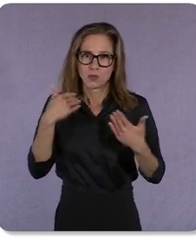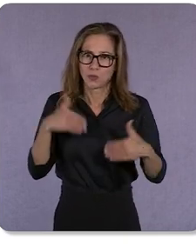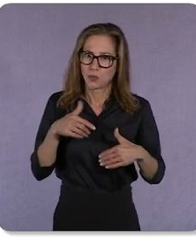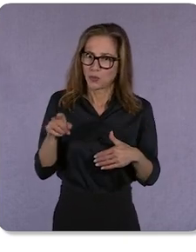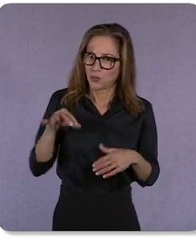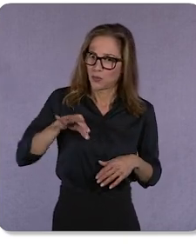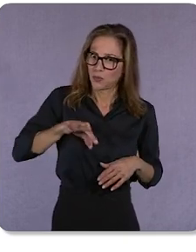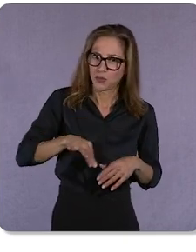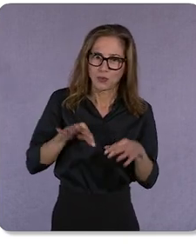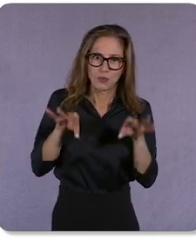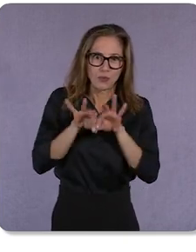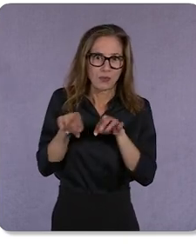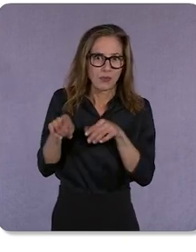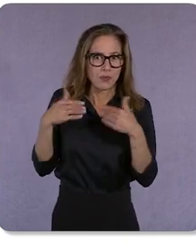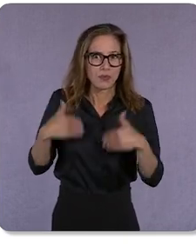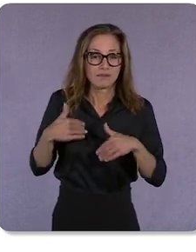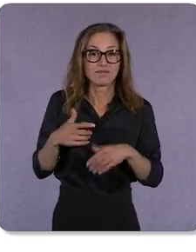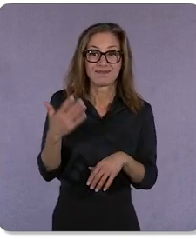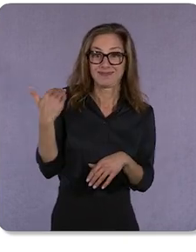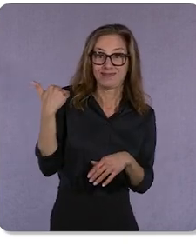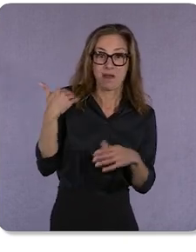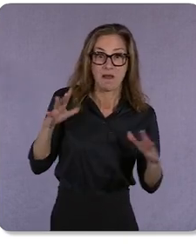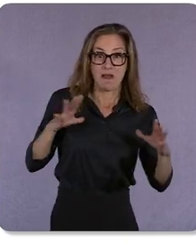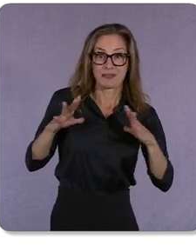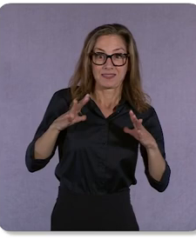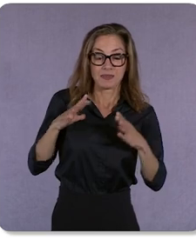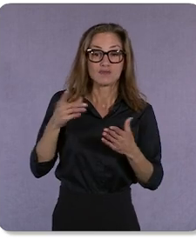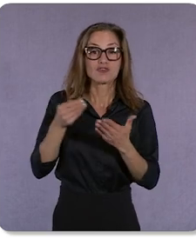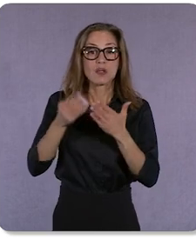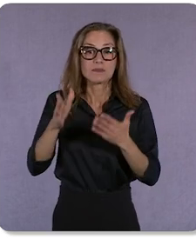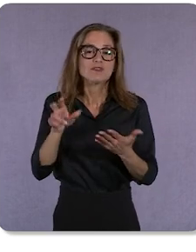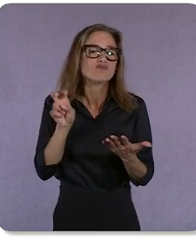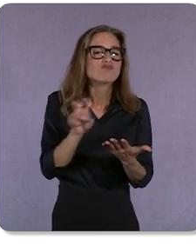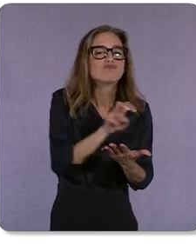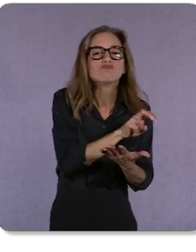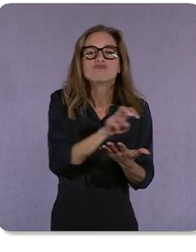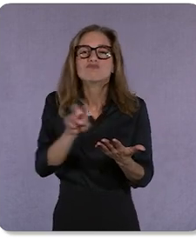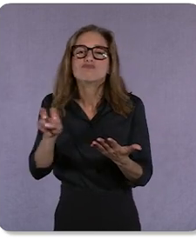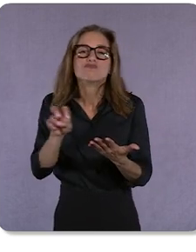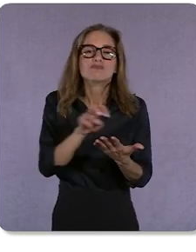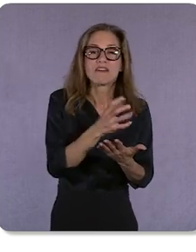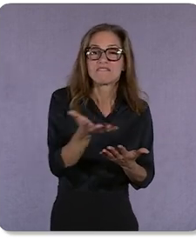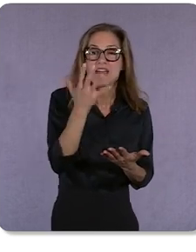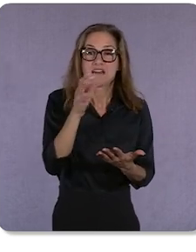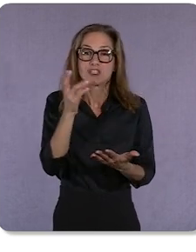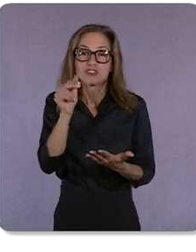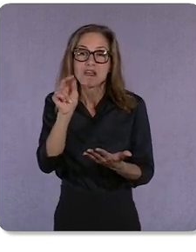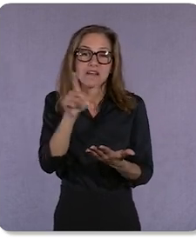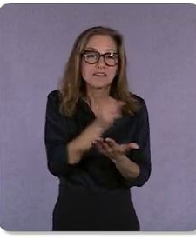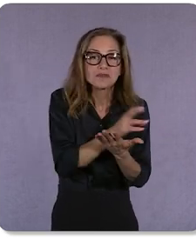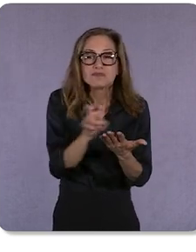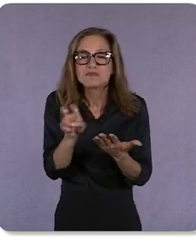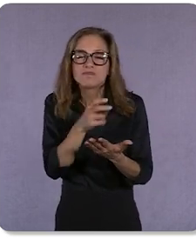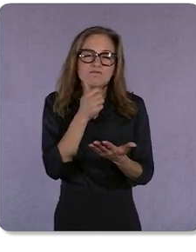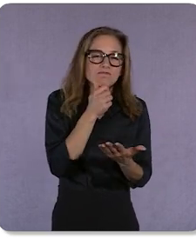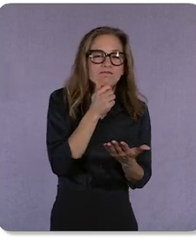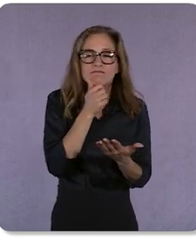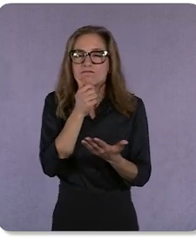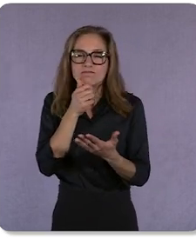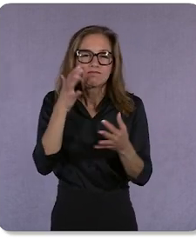In fact, last holiday, shoppers who used at least five channels to inform their decisions and complete their holiday shopping